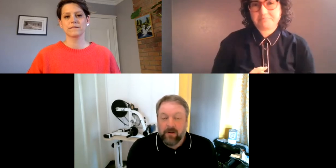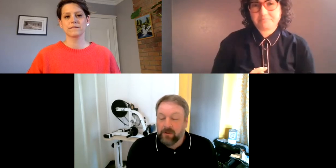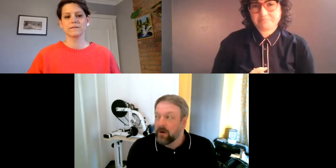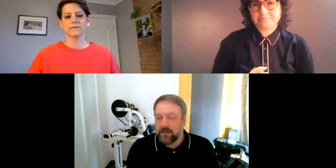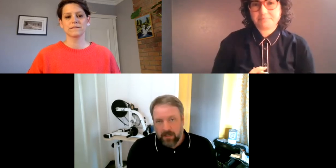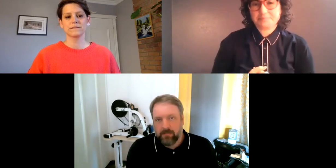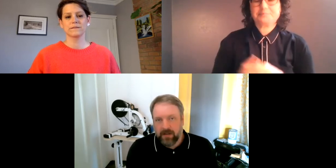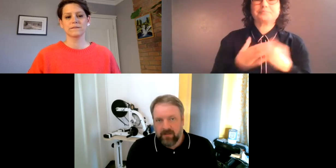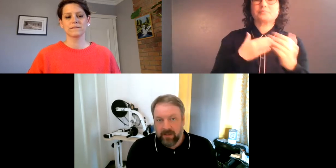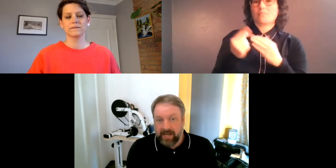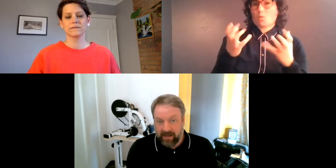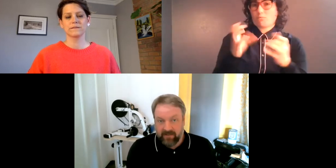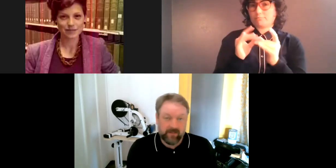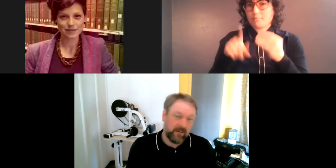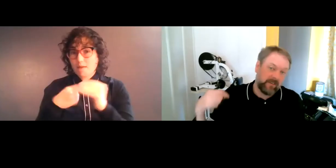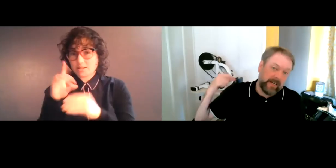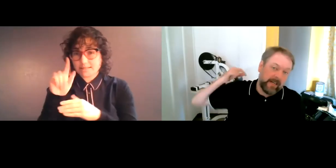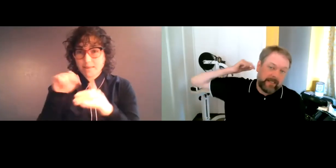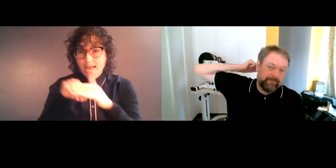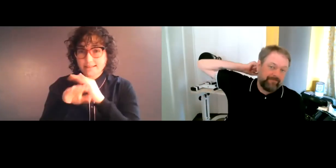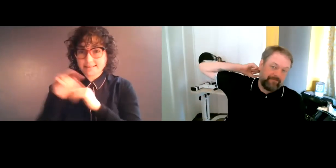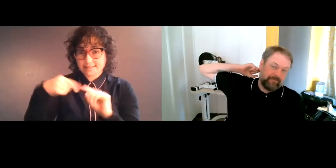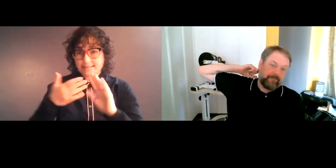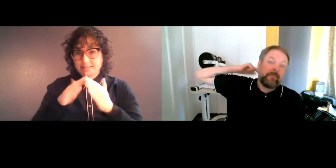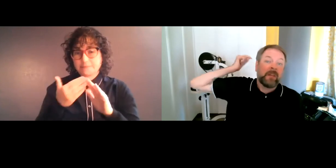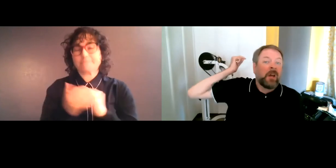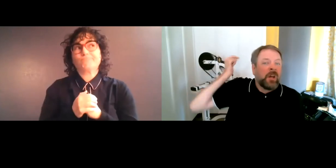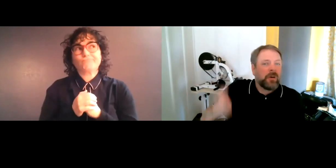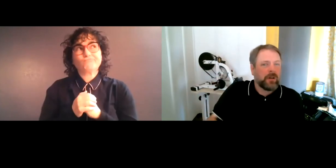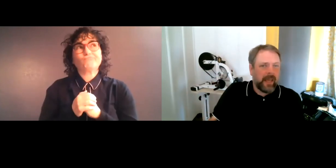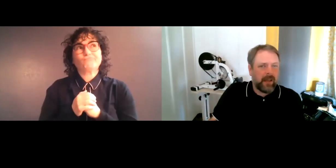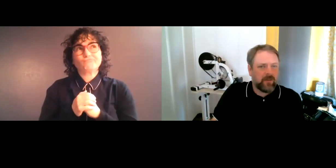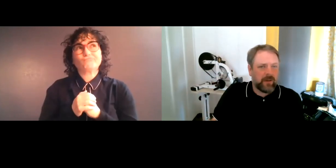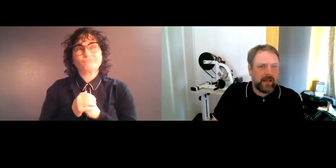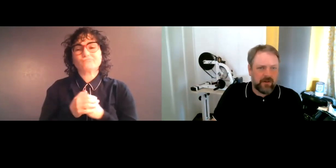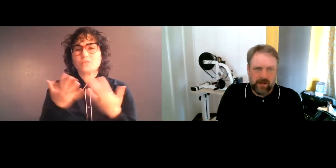So you want to talk about disability access in our city? You heard the case at the train